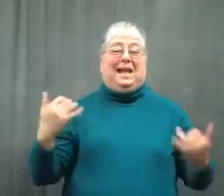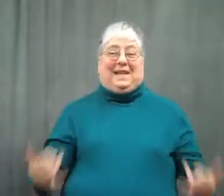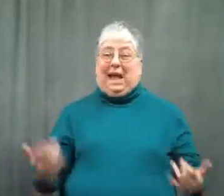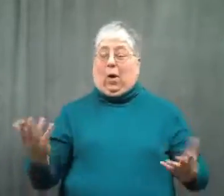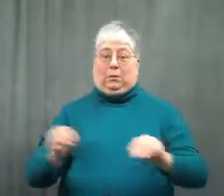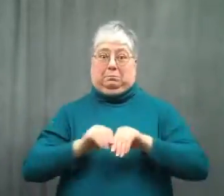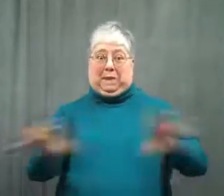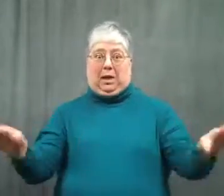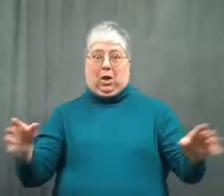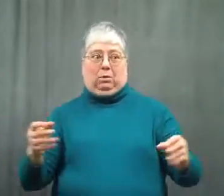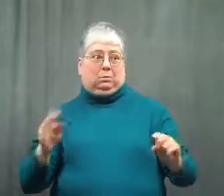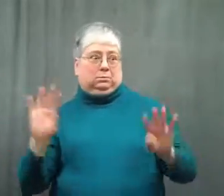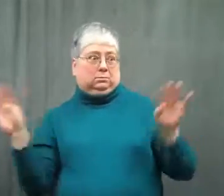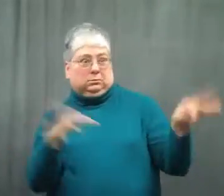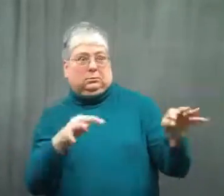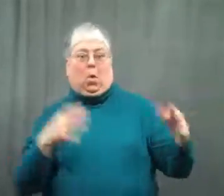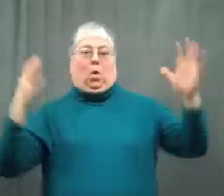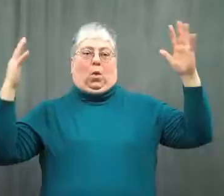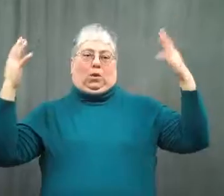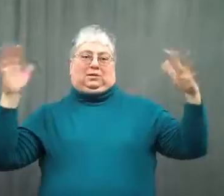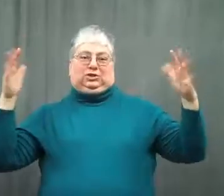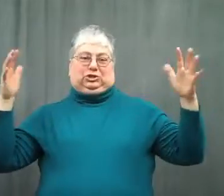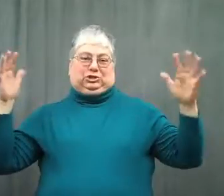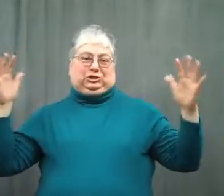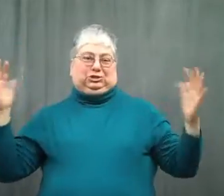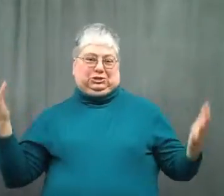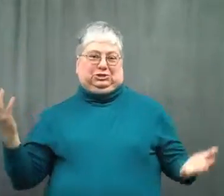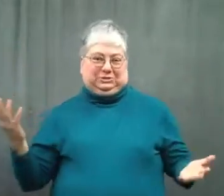However, when it was exposed, then they couldn't ignore it any longer.